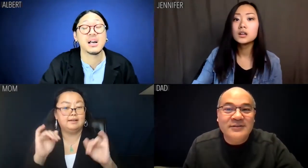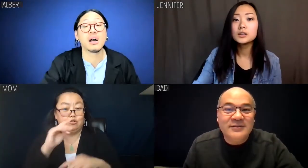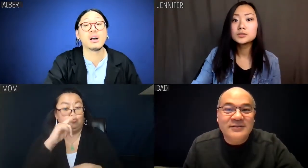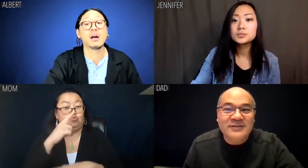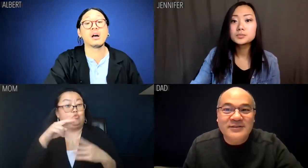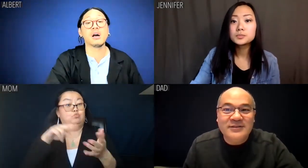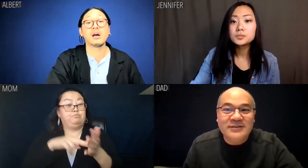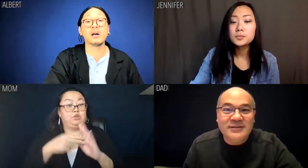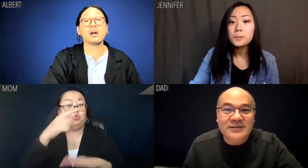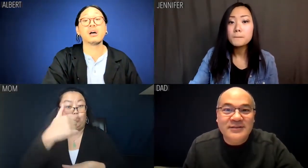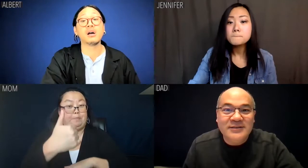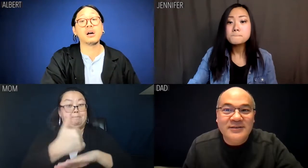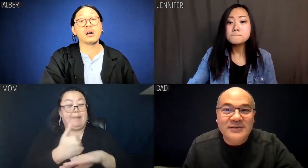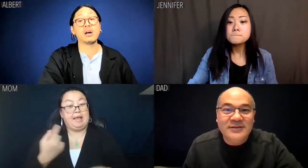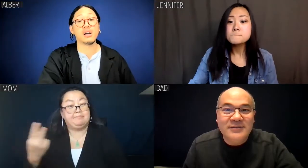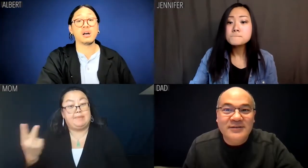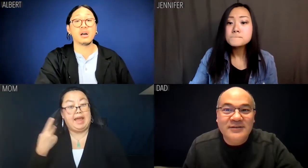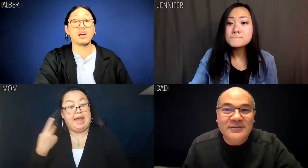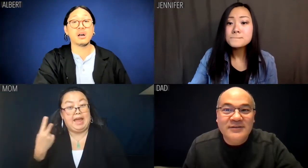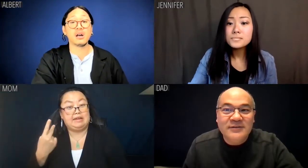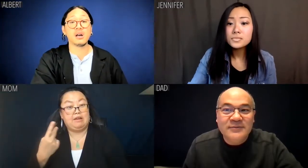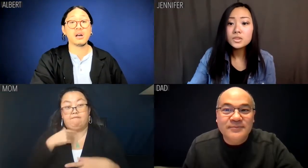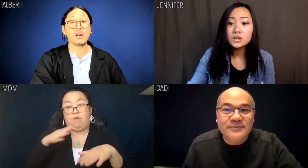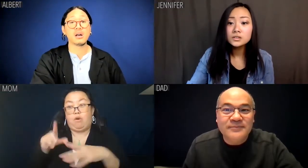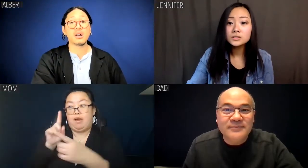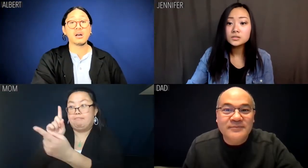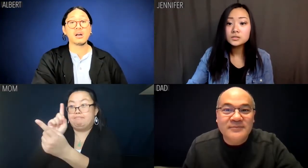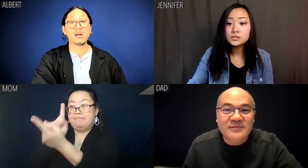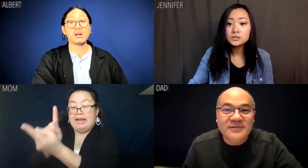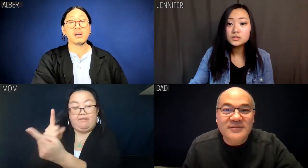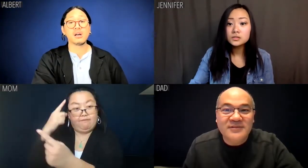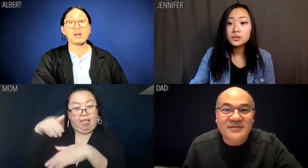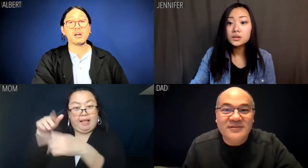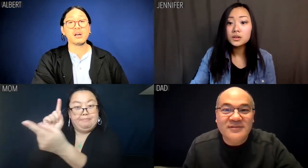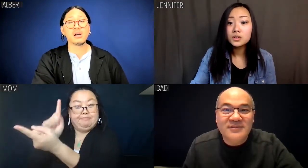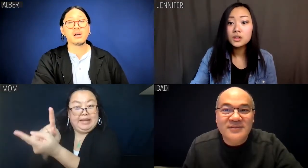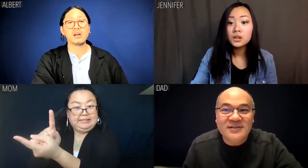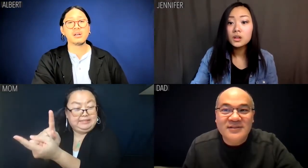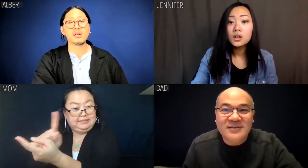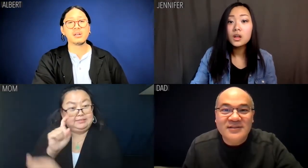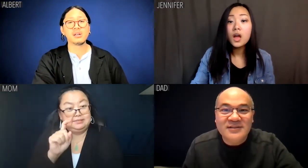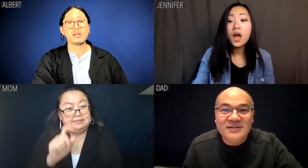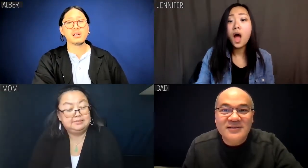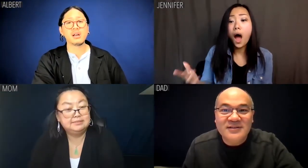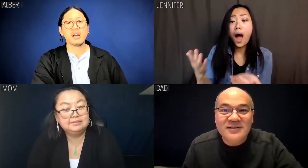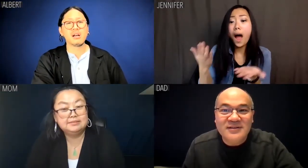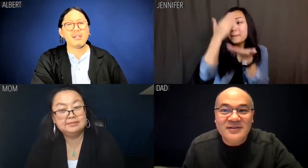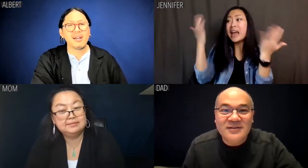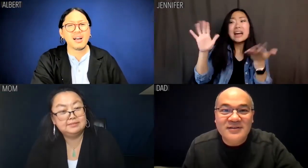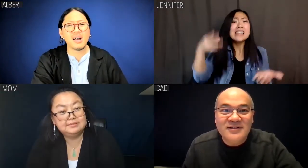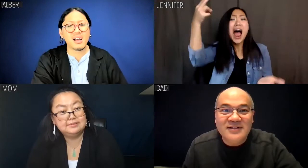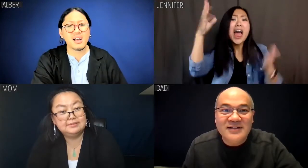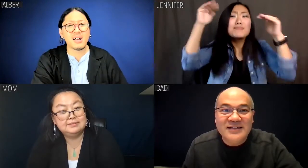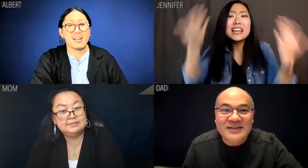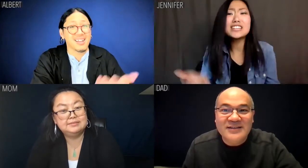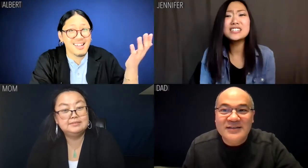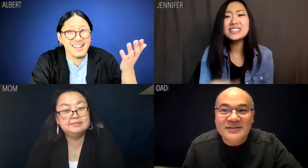Mom: I see. So we are to blame for a guy that we've never met? Jennifer: Because high expectations!